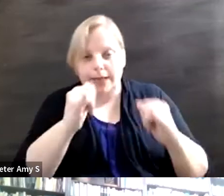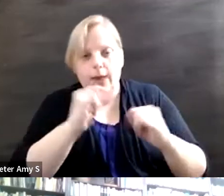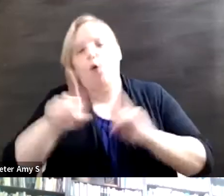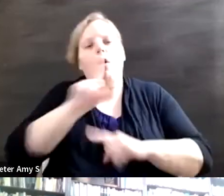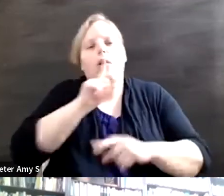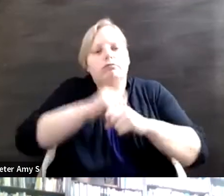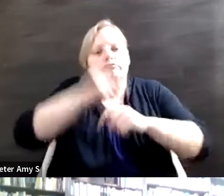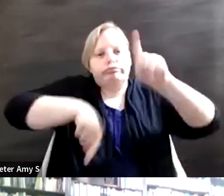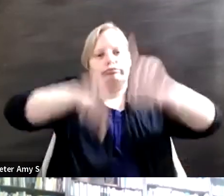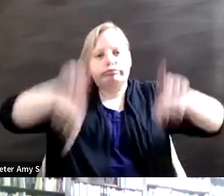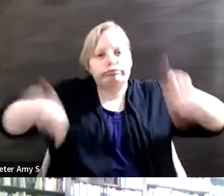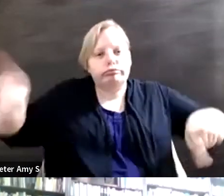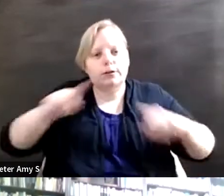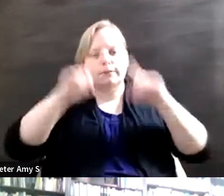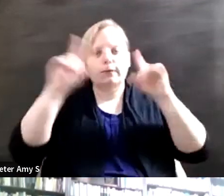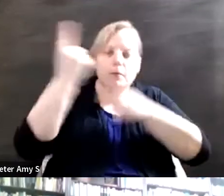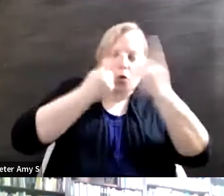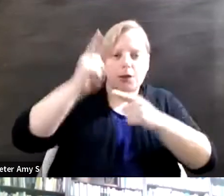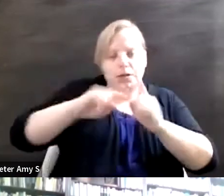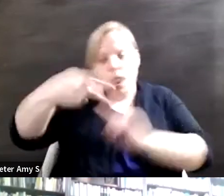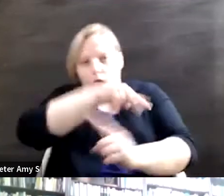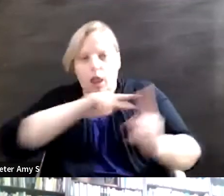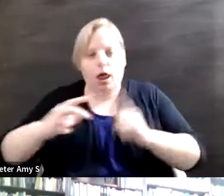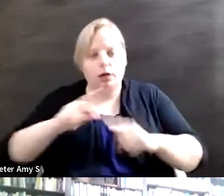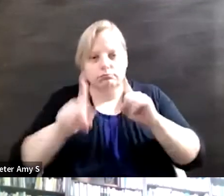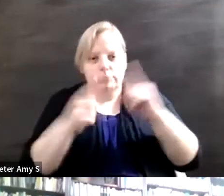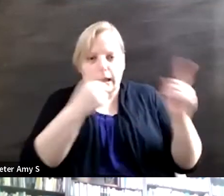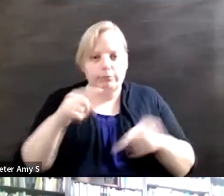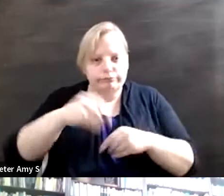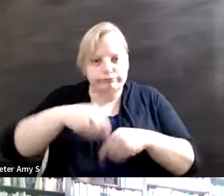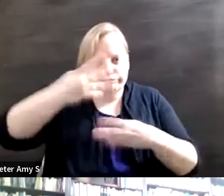conversations that are happening within your feed? And I understand that some of social media is pure